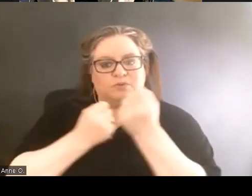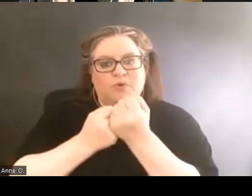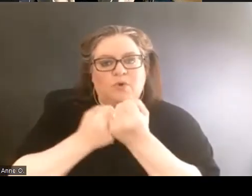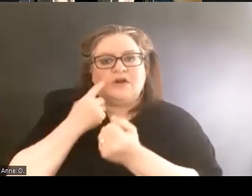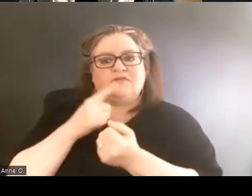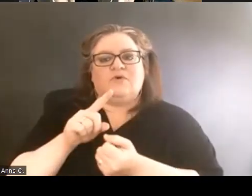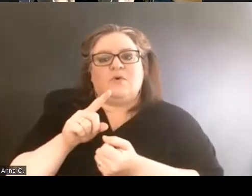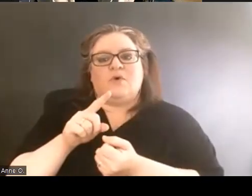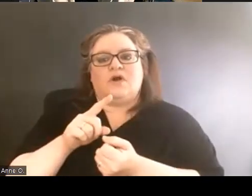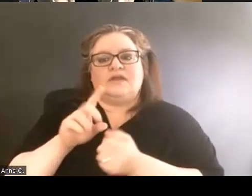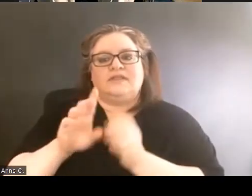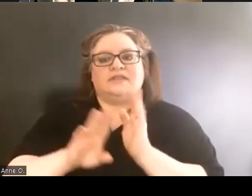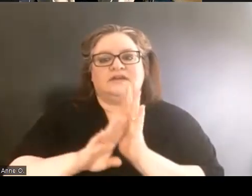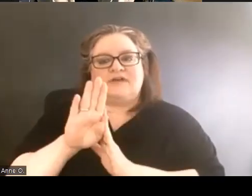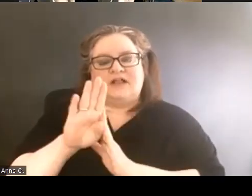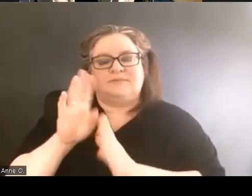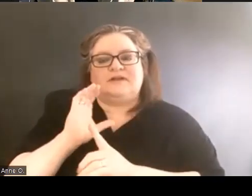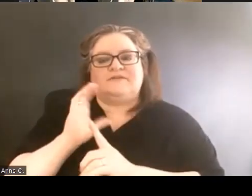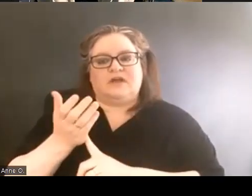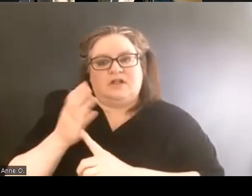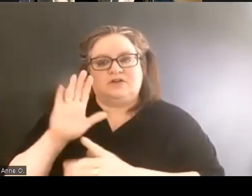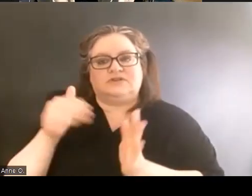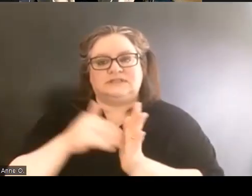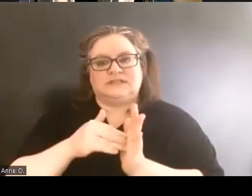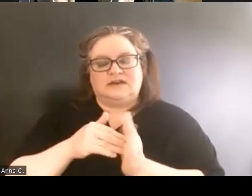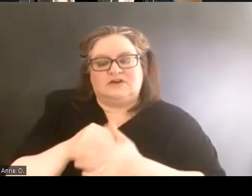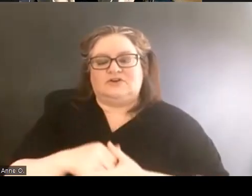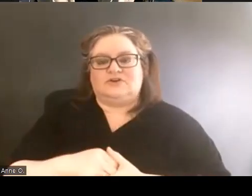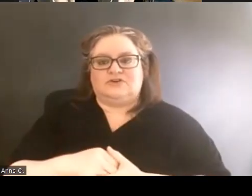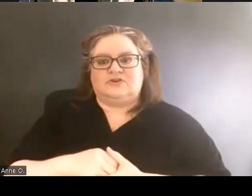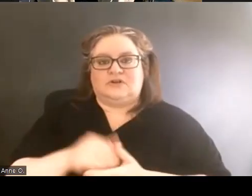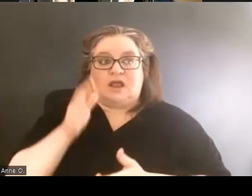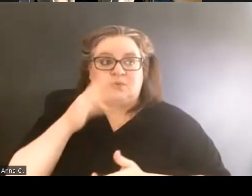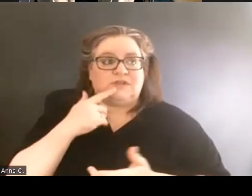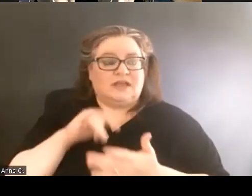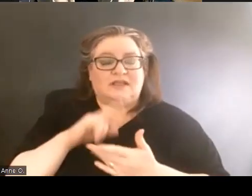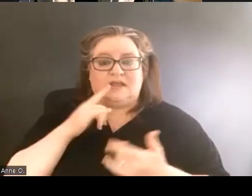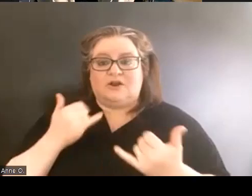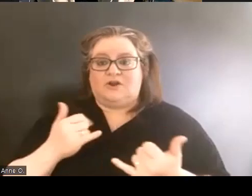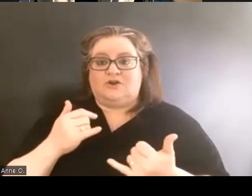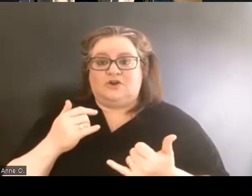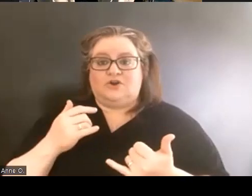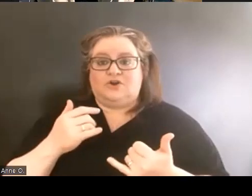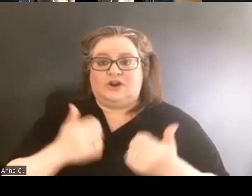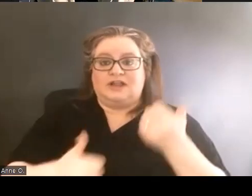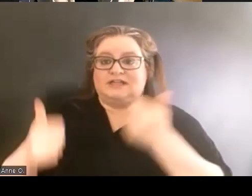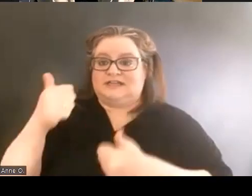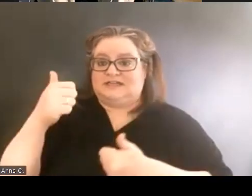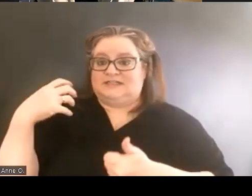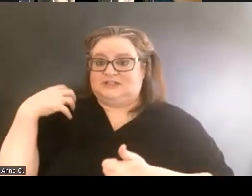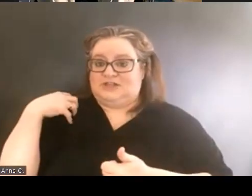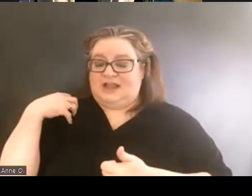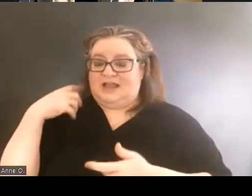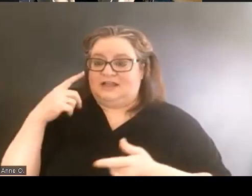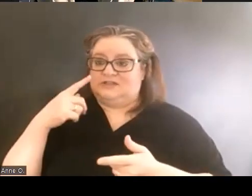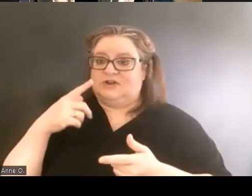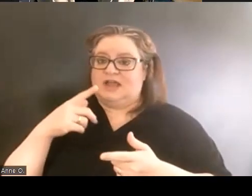for the development of the cultural center. I will say that our current Chancellor has demonstrated more interest and more concern